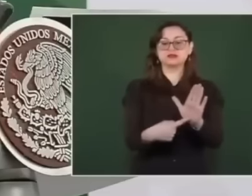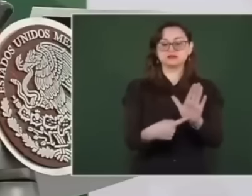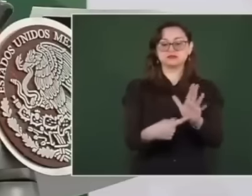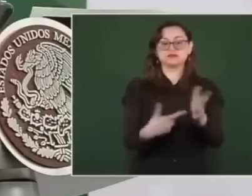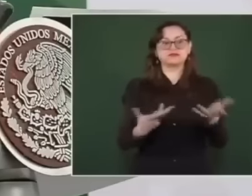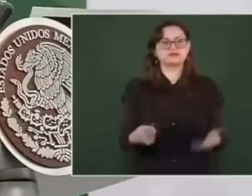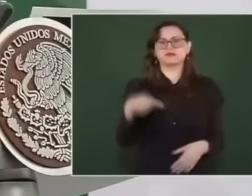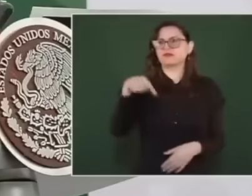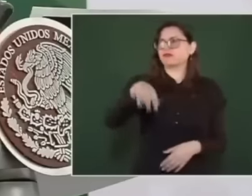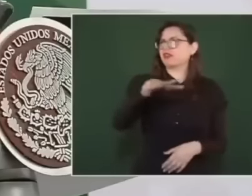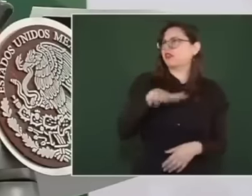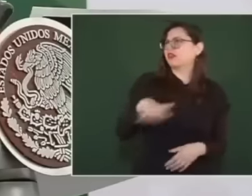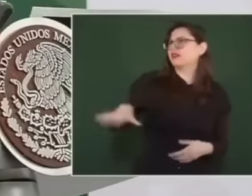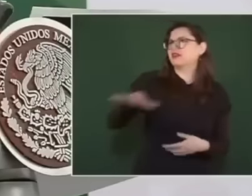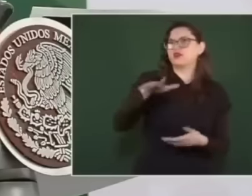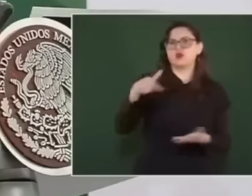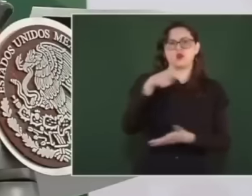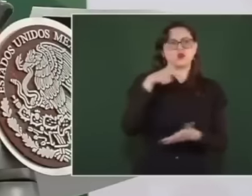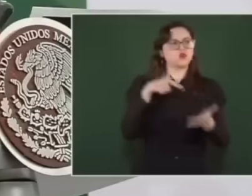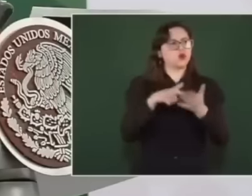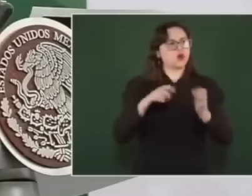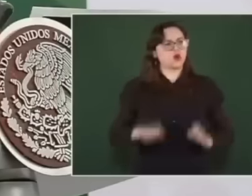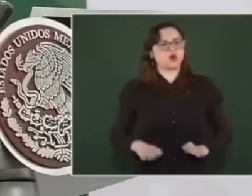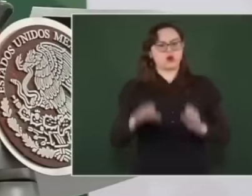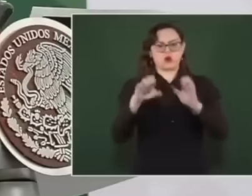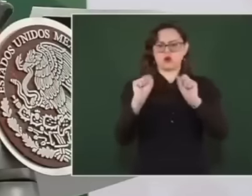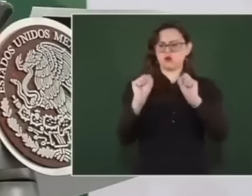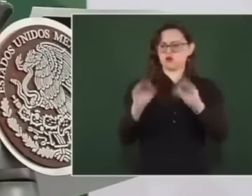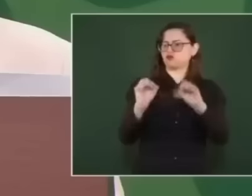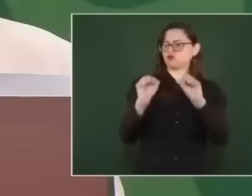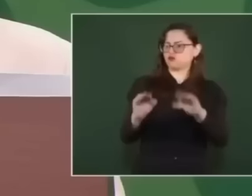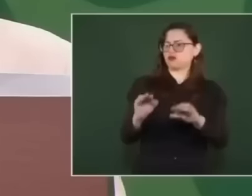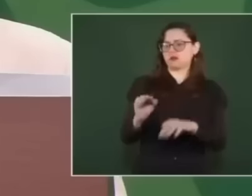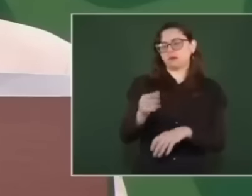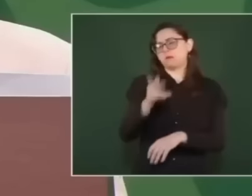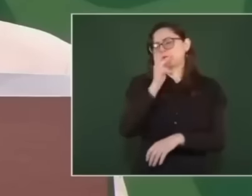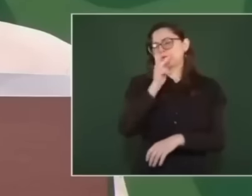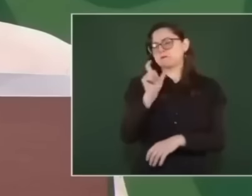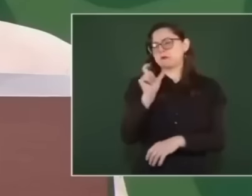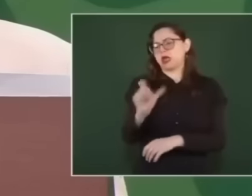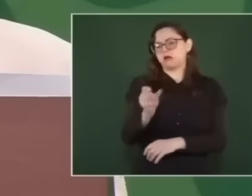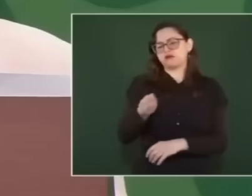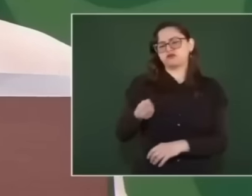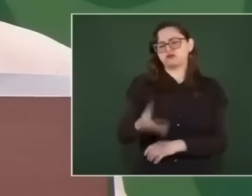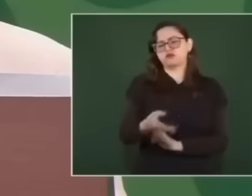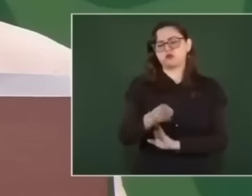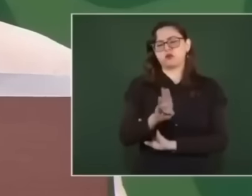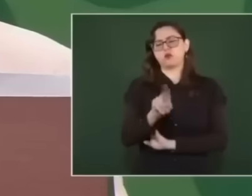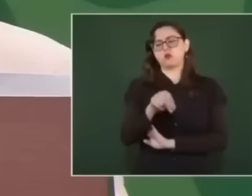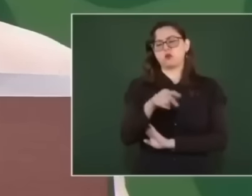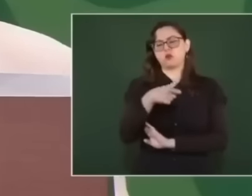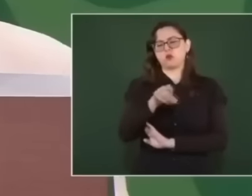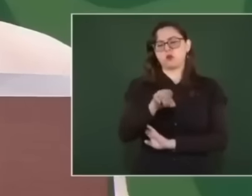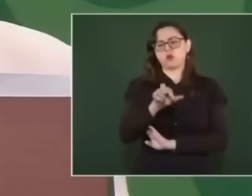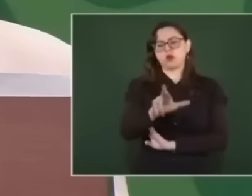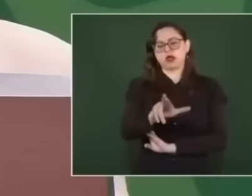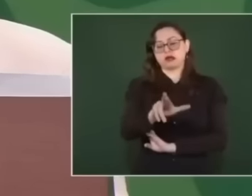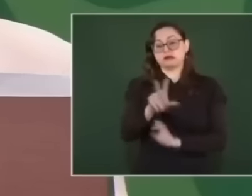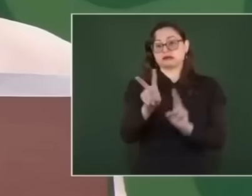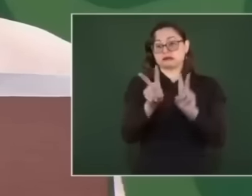of this space conceived as a bunker of intelligence, technology and information,